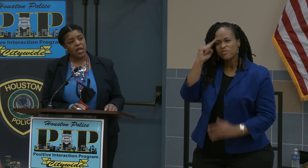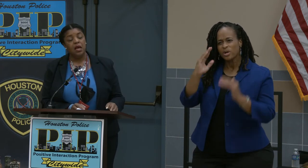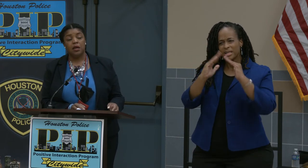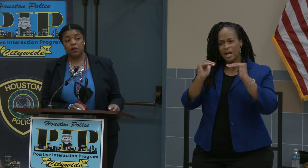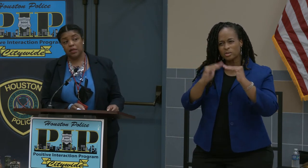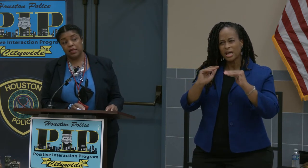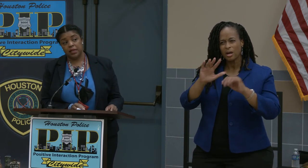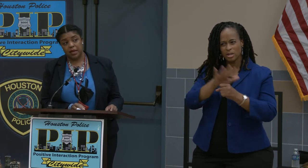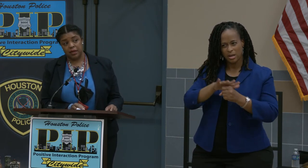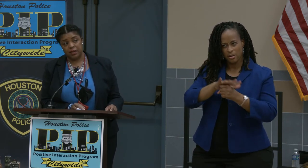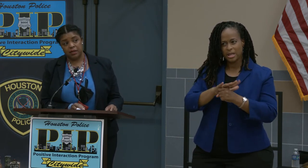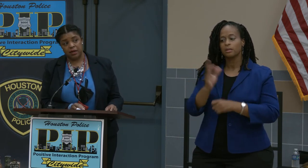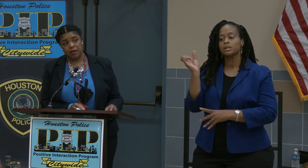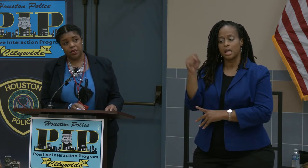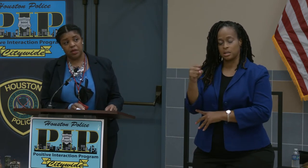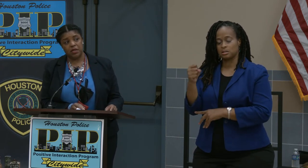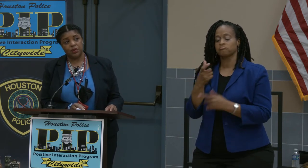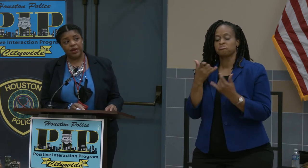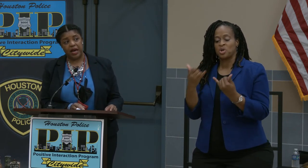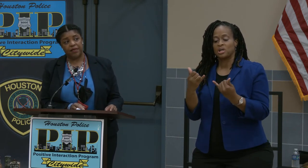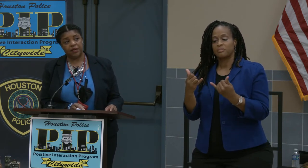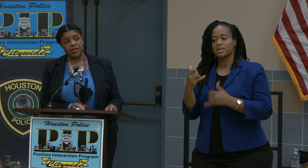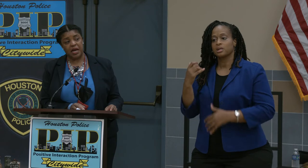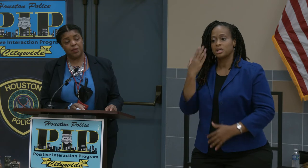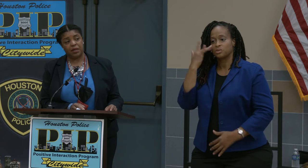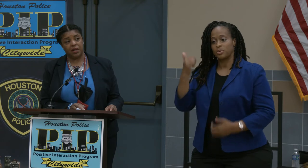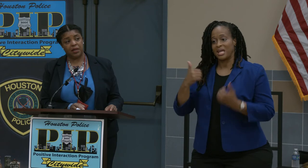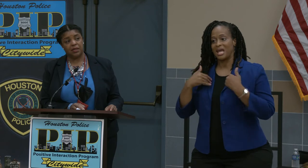Kim Williams: Currently, yes. Because we have those diamond lanes and the